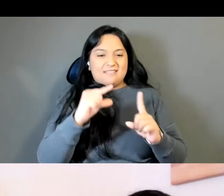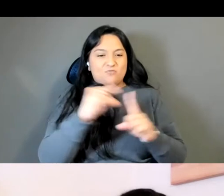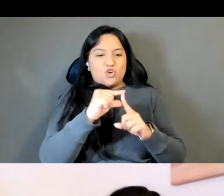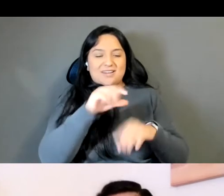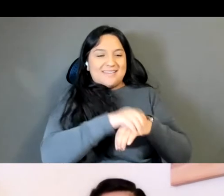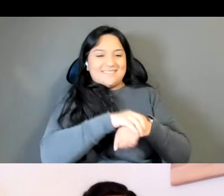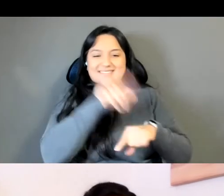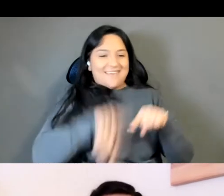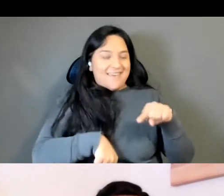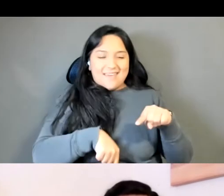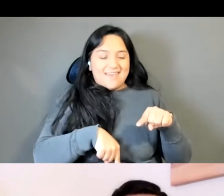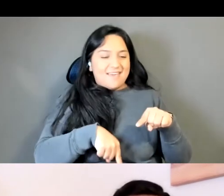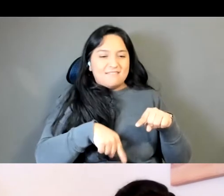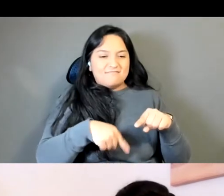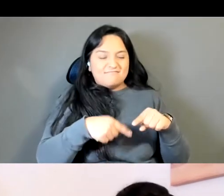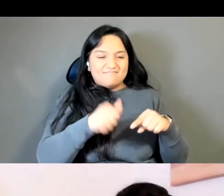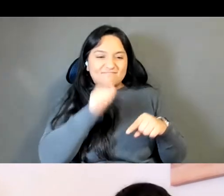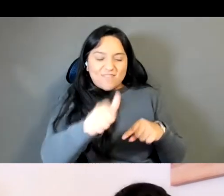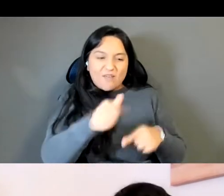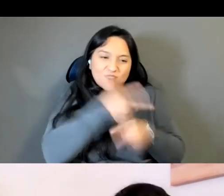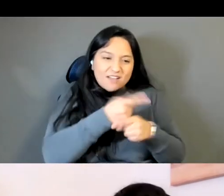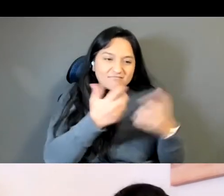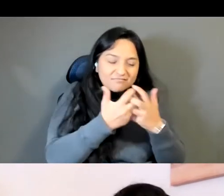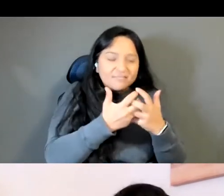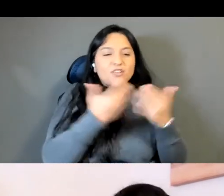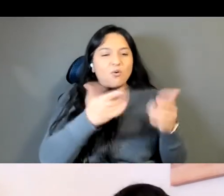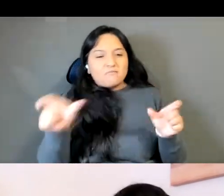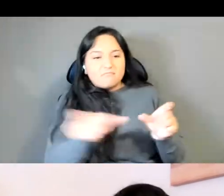and I love and you see me sitting here you as well you're writing about Thailand for